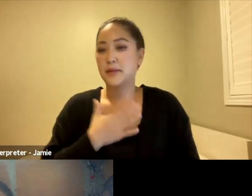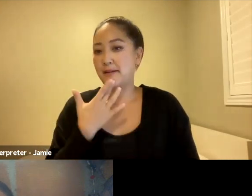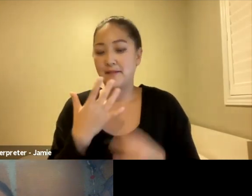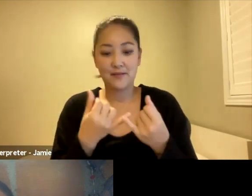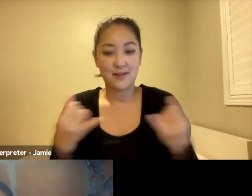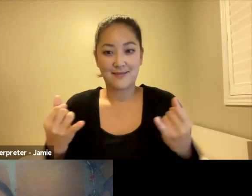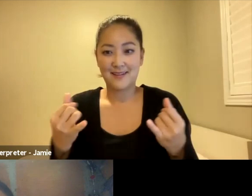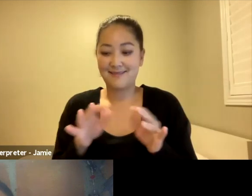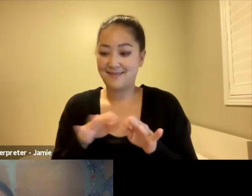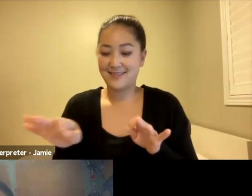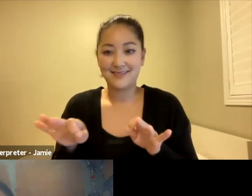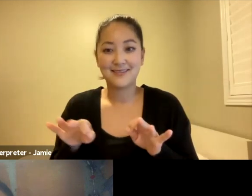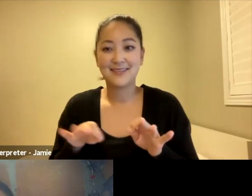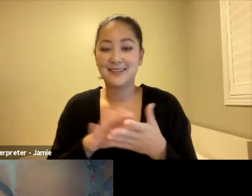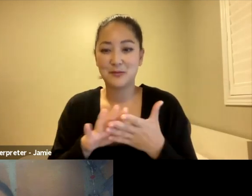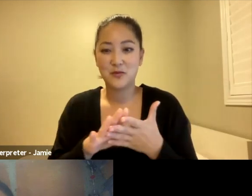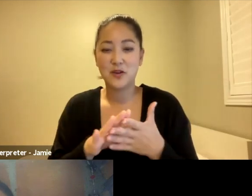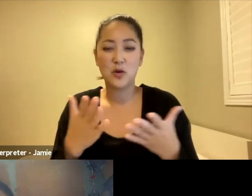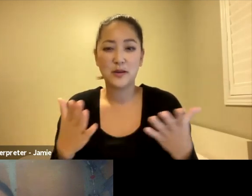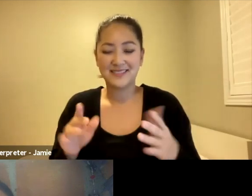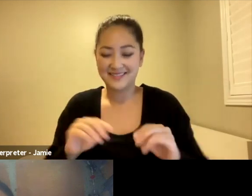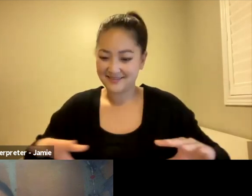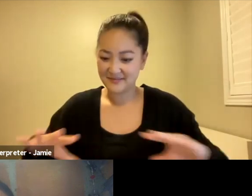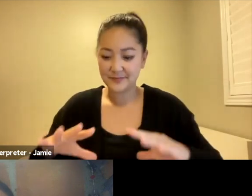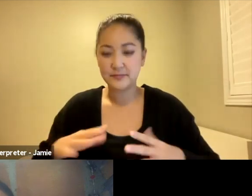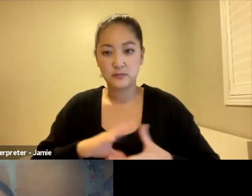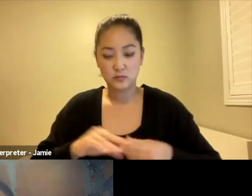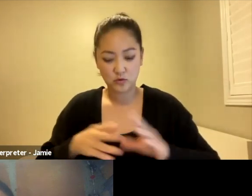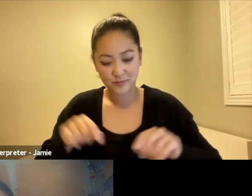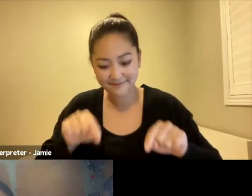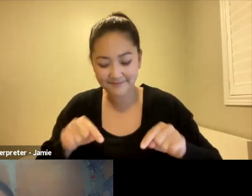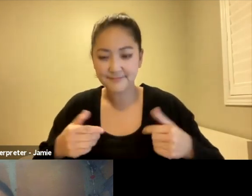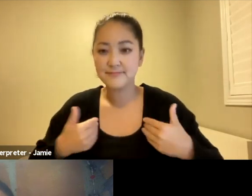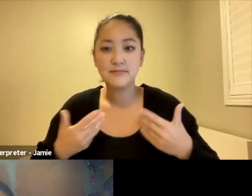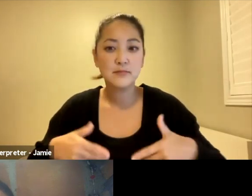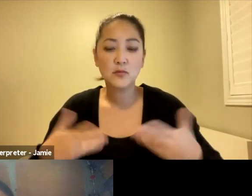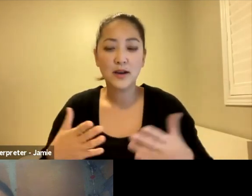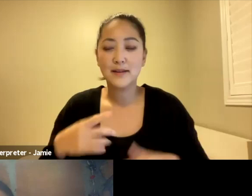"What stories does the land hold?" And I thought that was such a profound moment for myself as a viewer